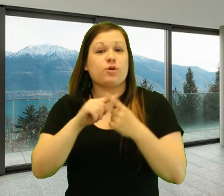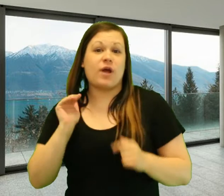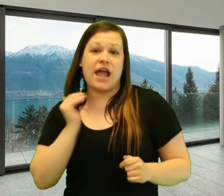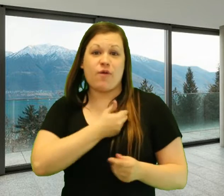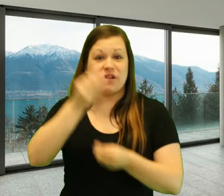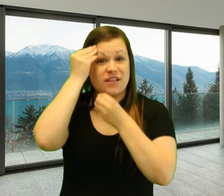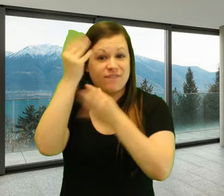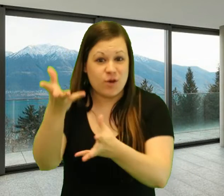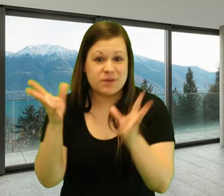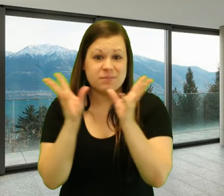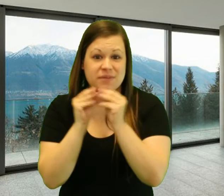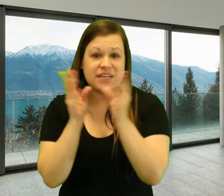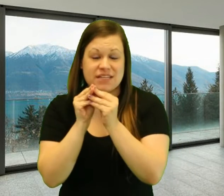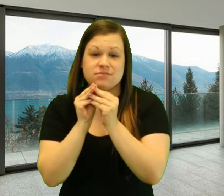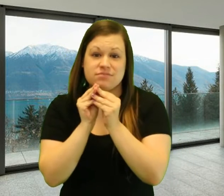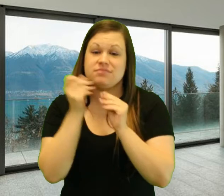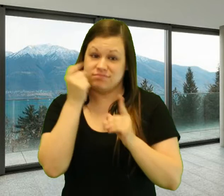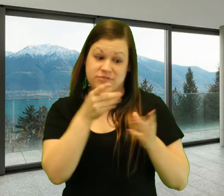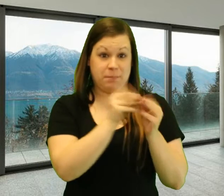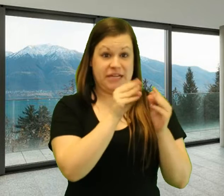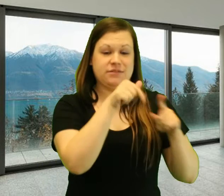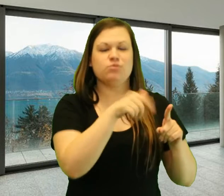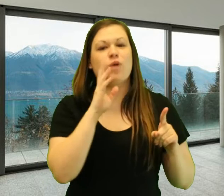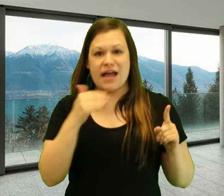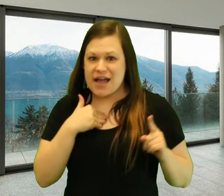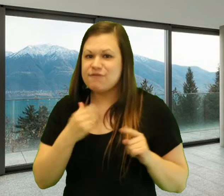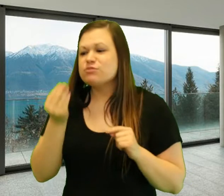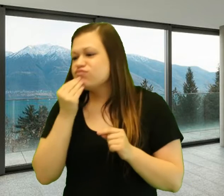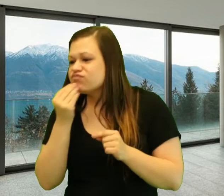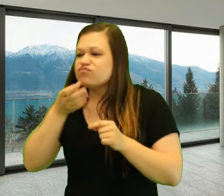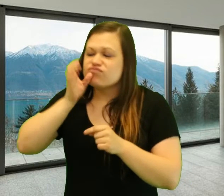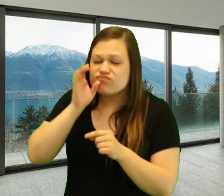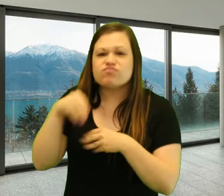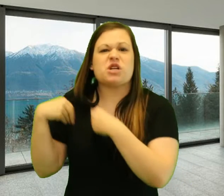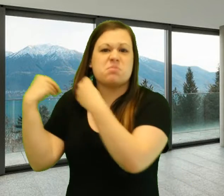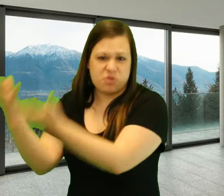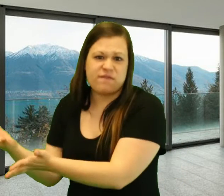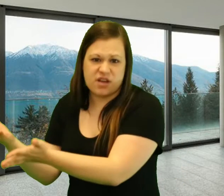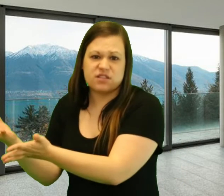Come to our informational meeting Food and drinks will be provided